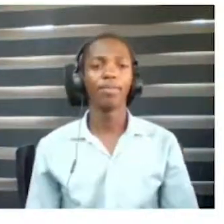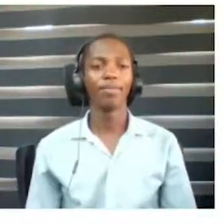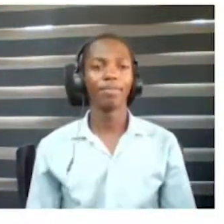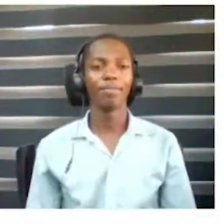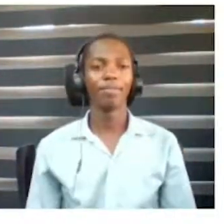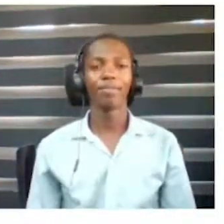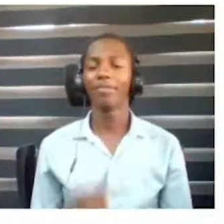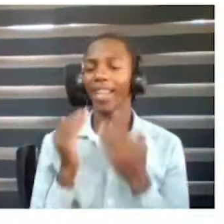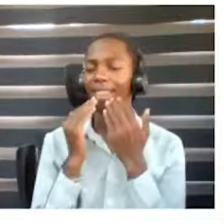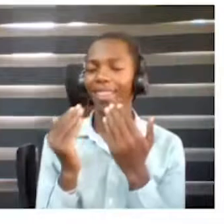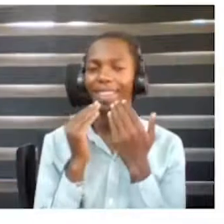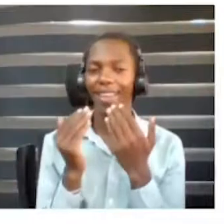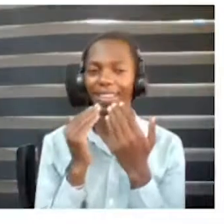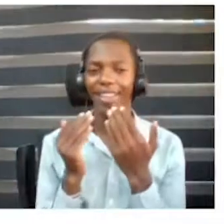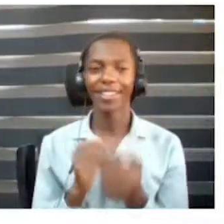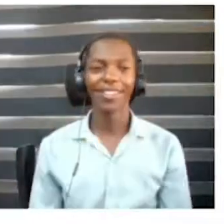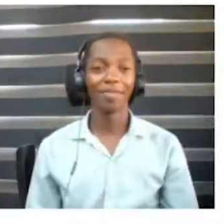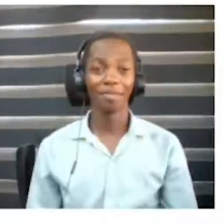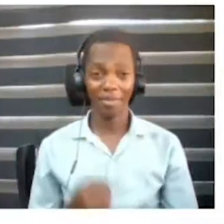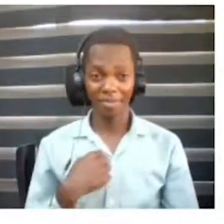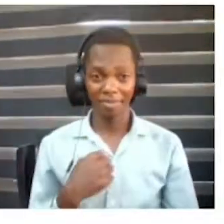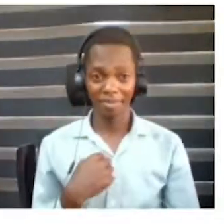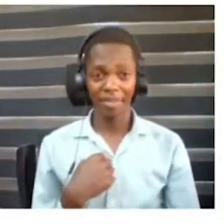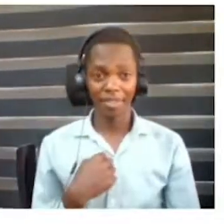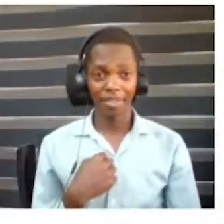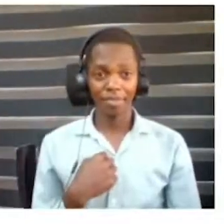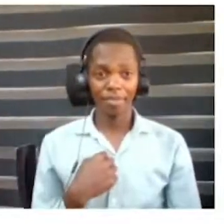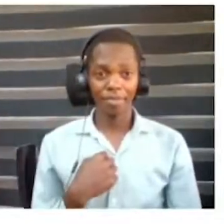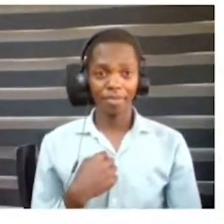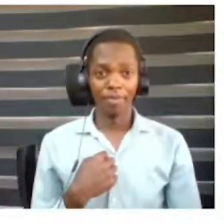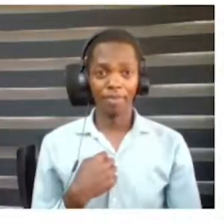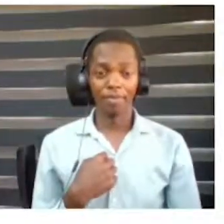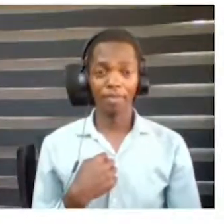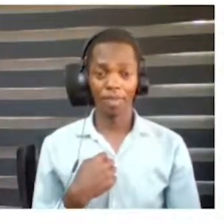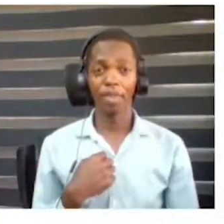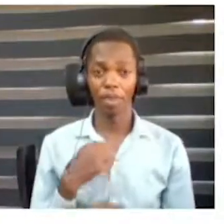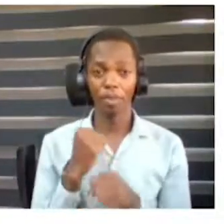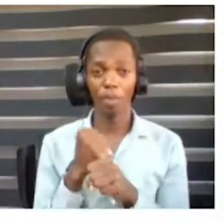Thanks, Tommy. I have been working with blind and vision impaired